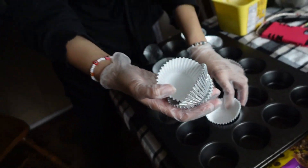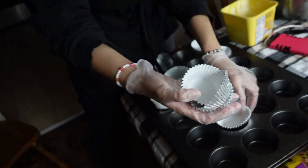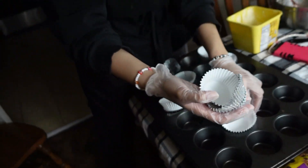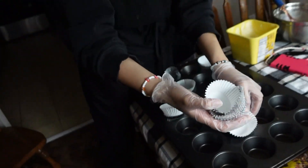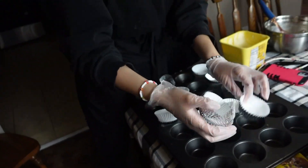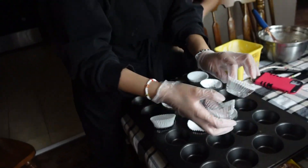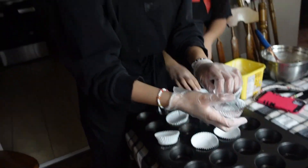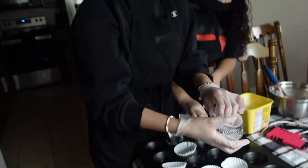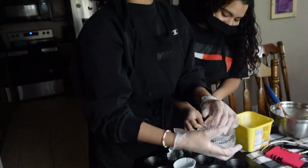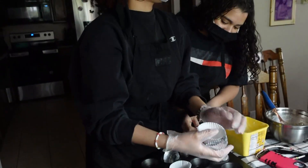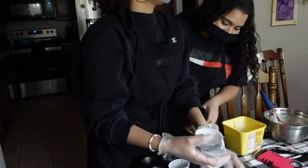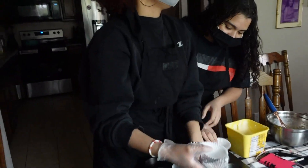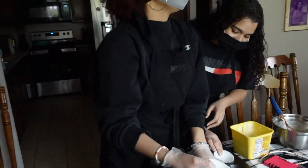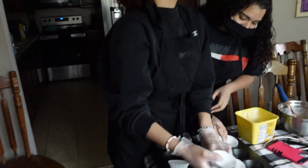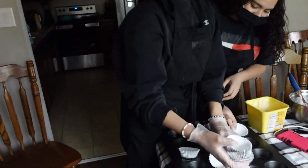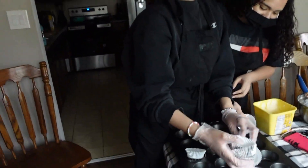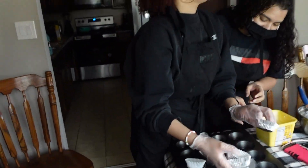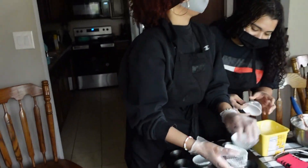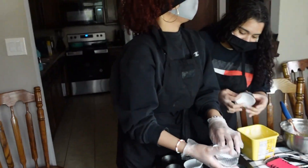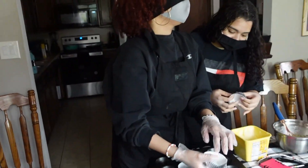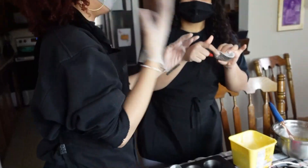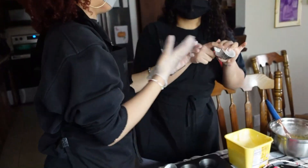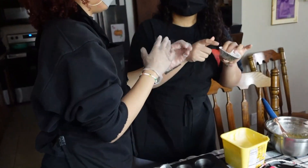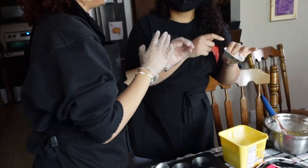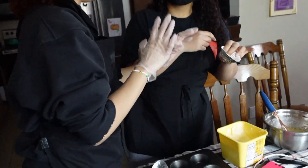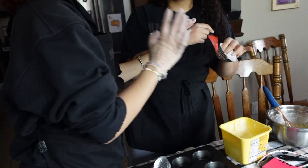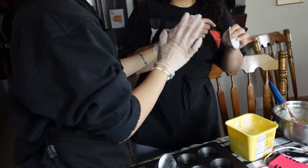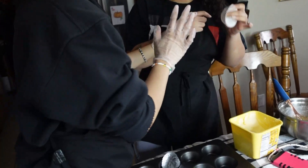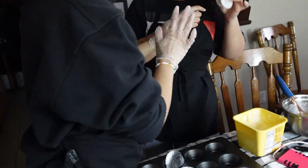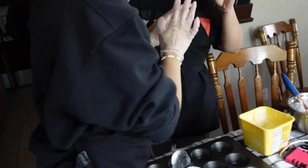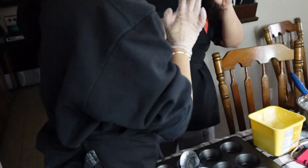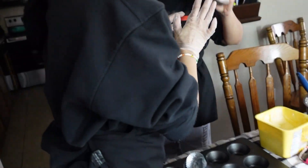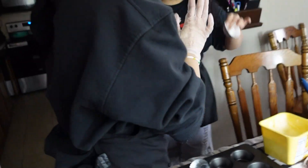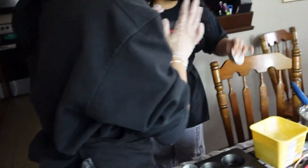yo this is ridiculous this is ridiculous bro get up get on